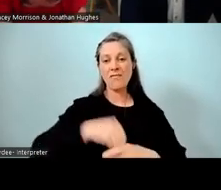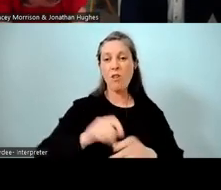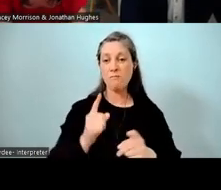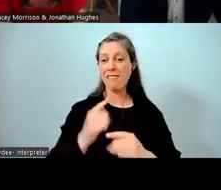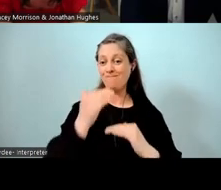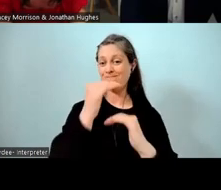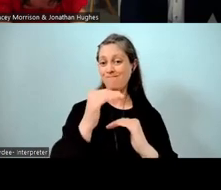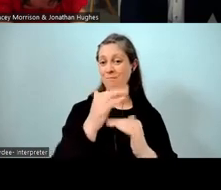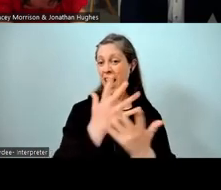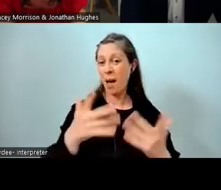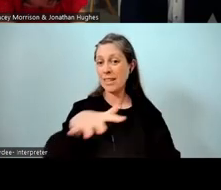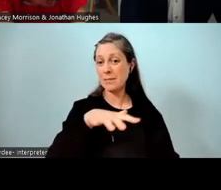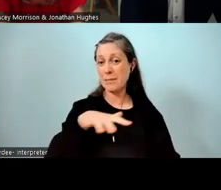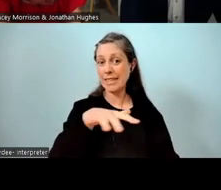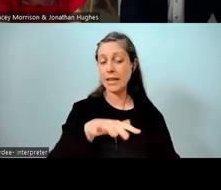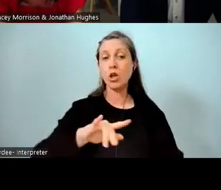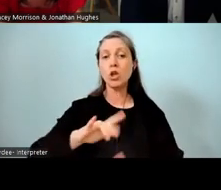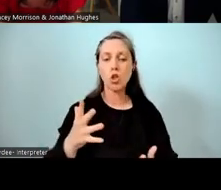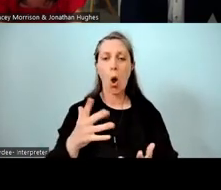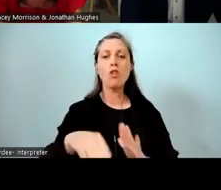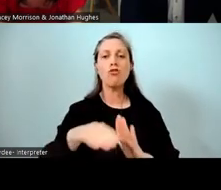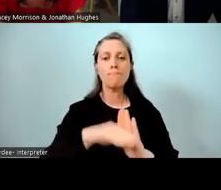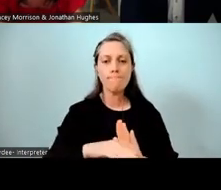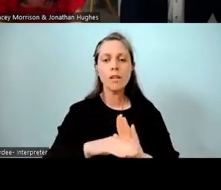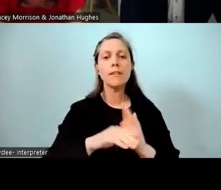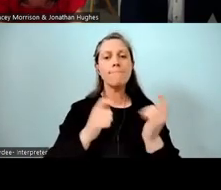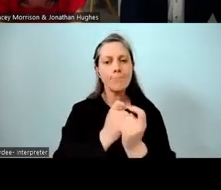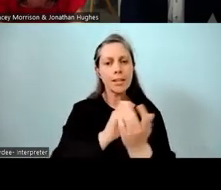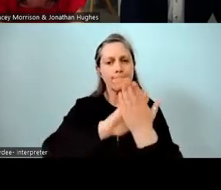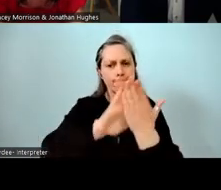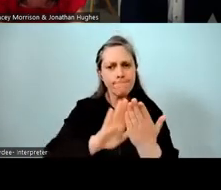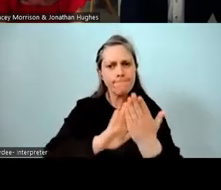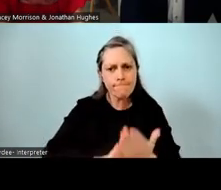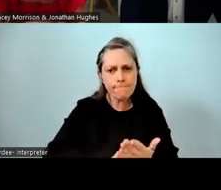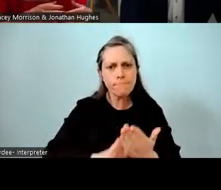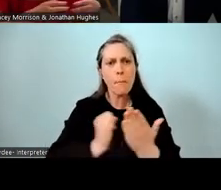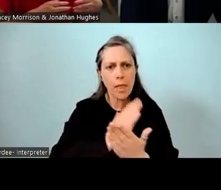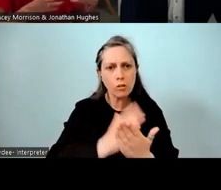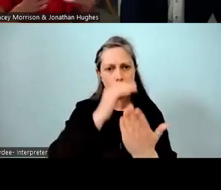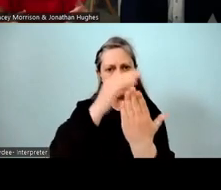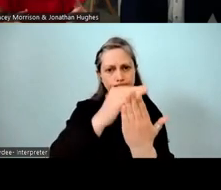So, that has been refined. And just to support what Jono said about those adjustments